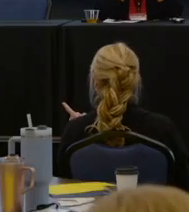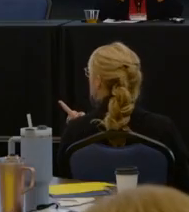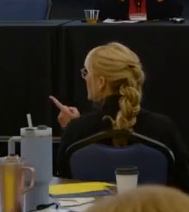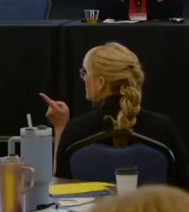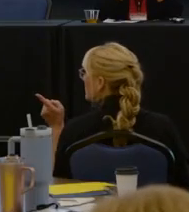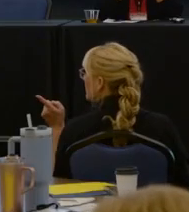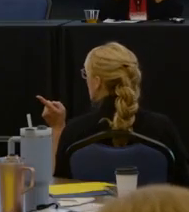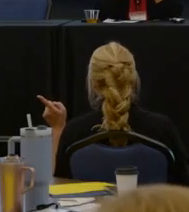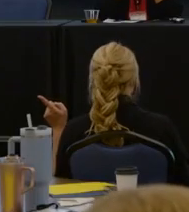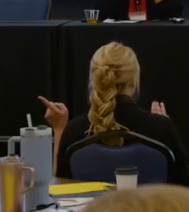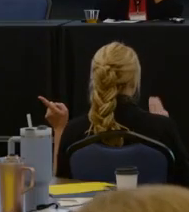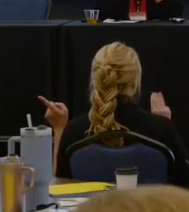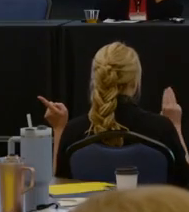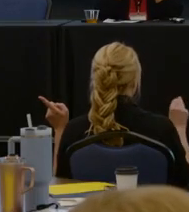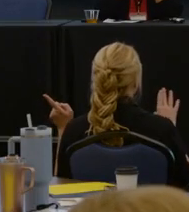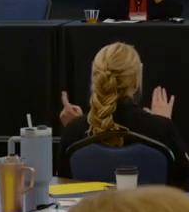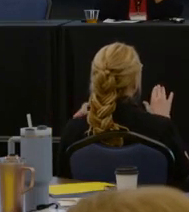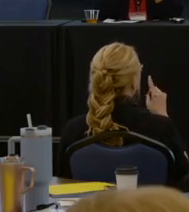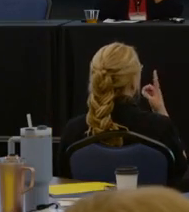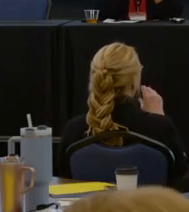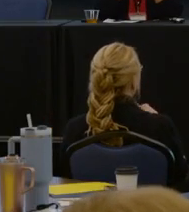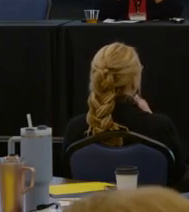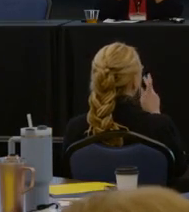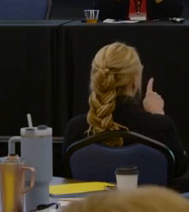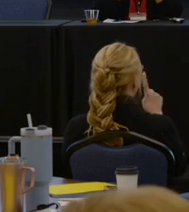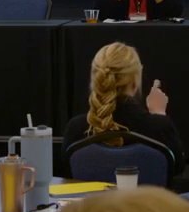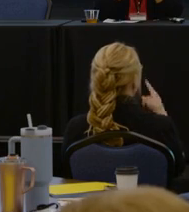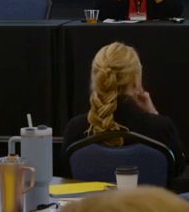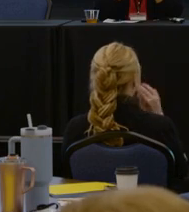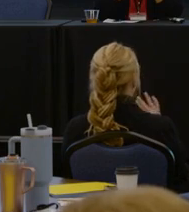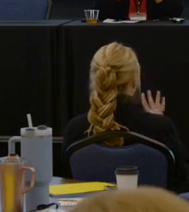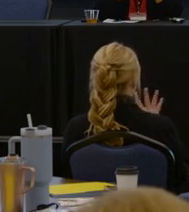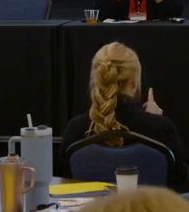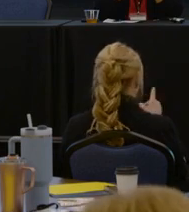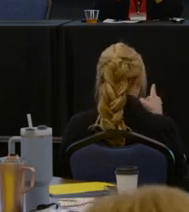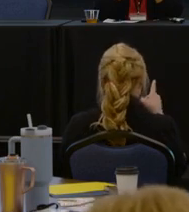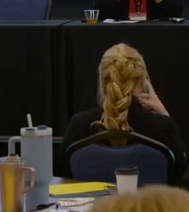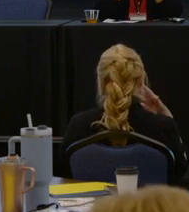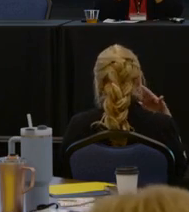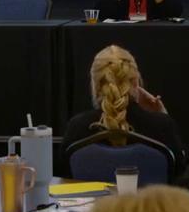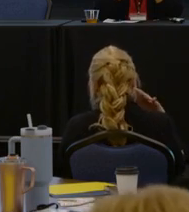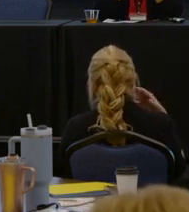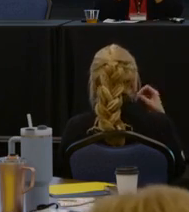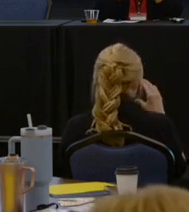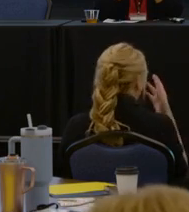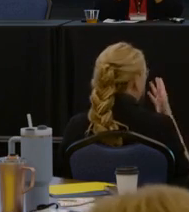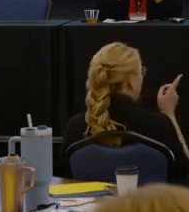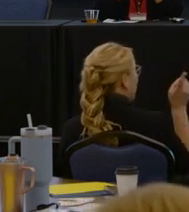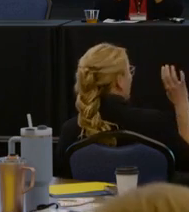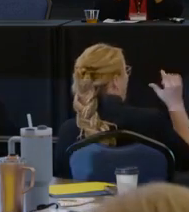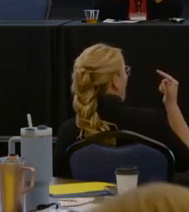Yes. - A follow up to clarify. Are you aware or perhaps our deputy director, Carmen Green-Smith,